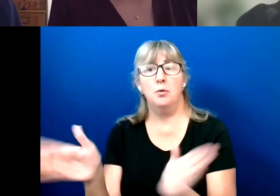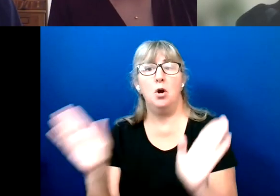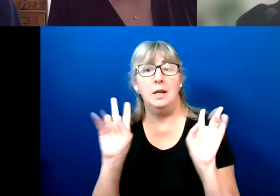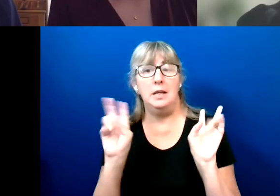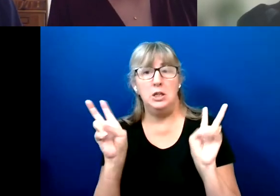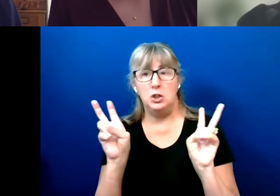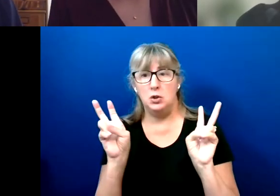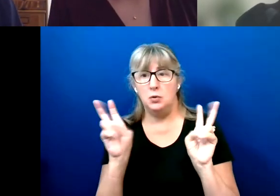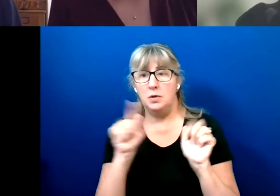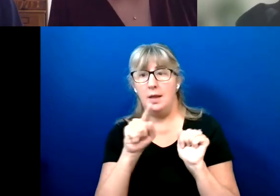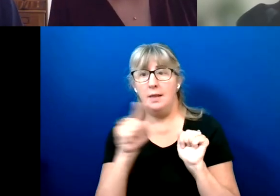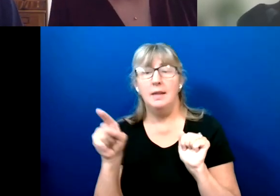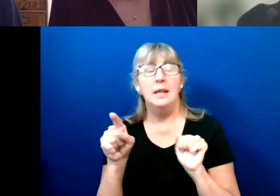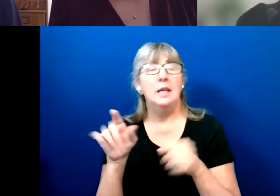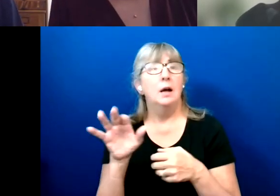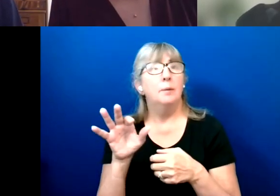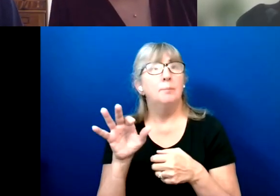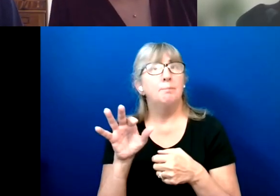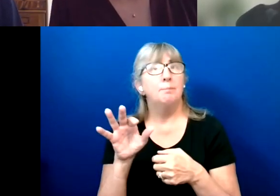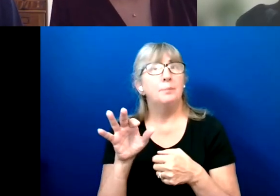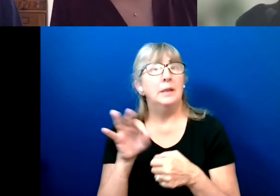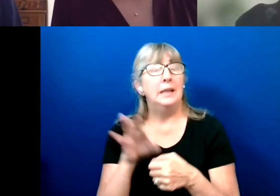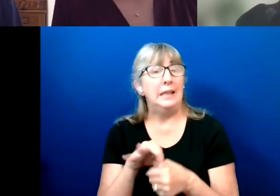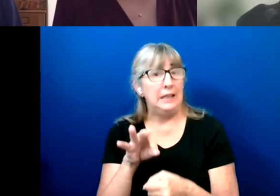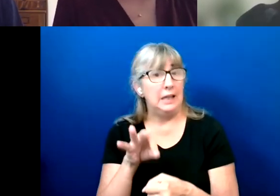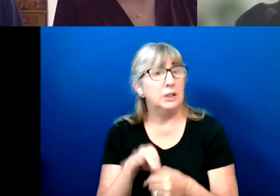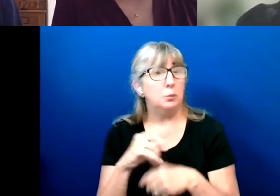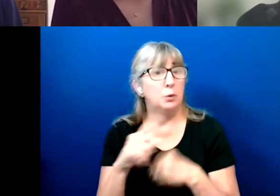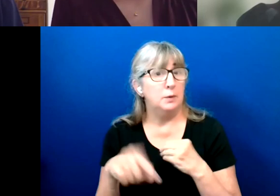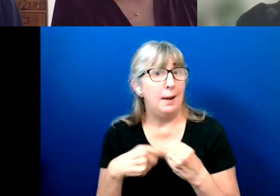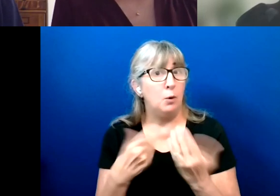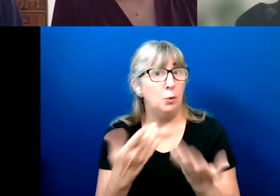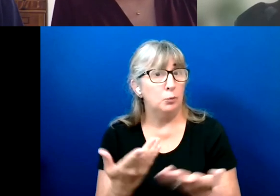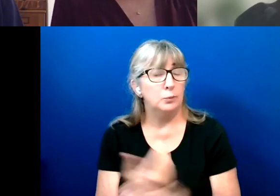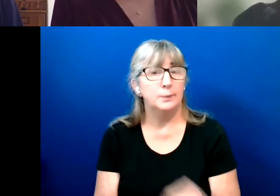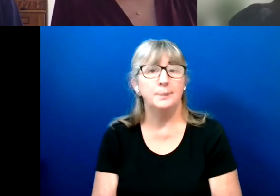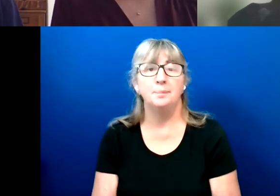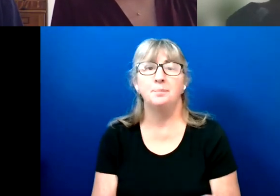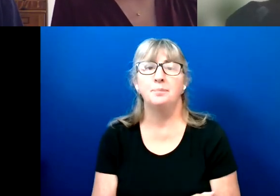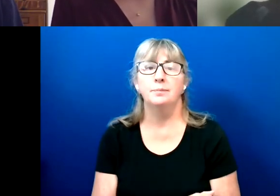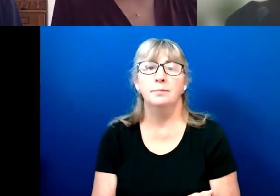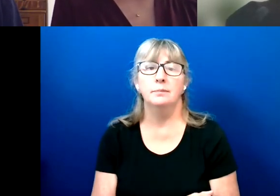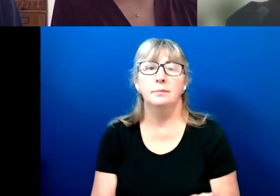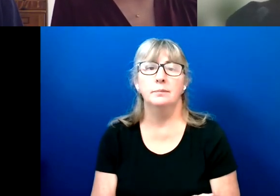the election was about. Definitely.